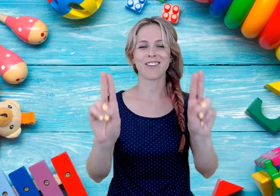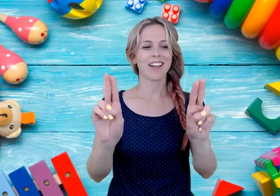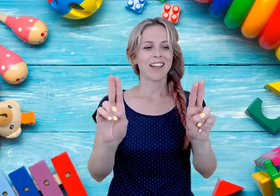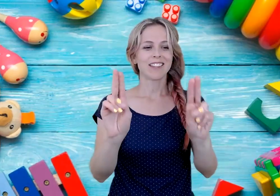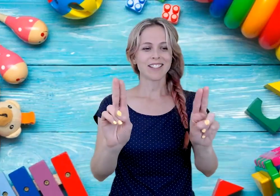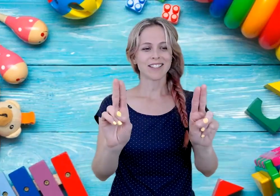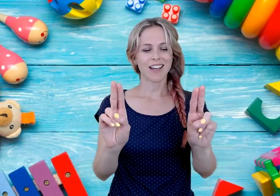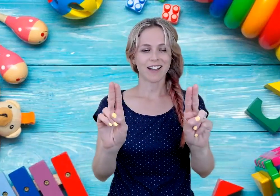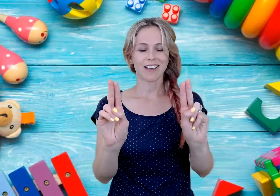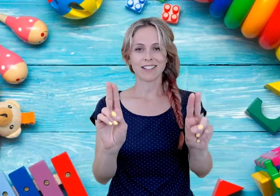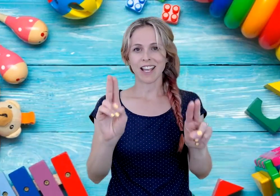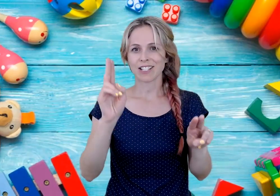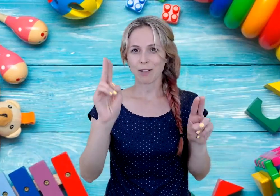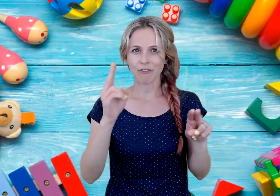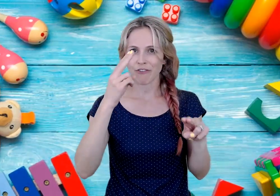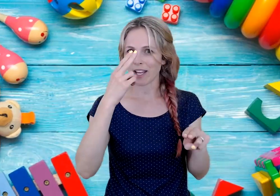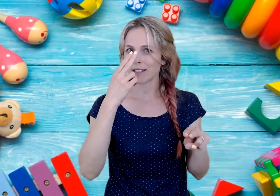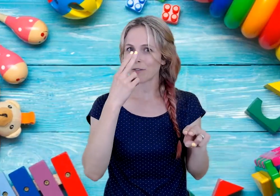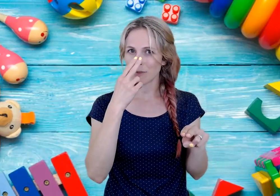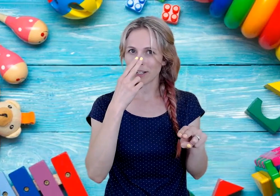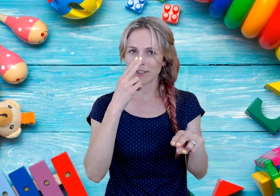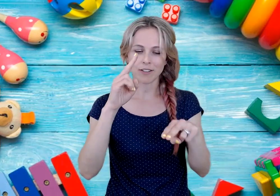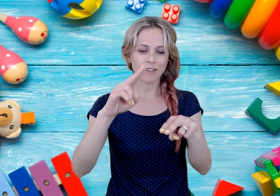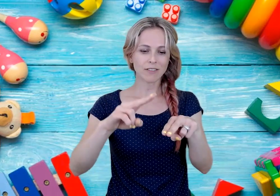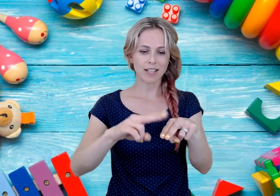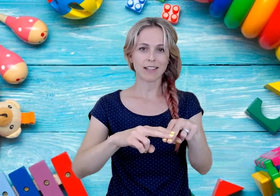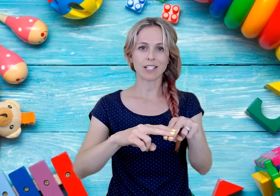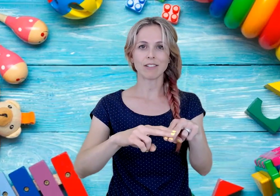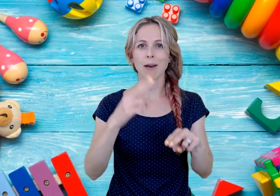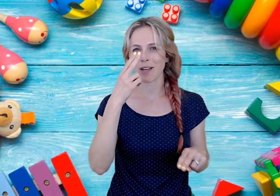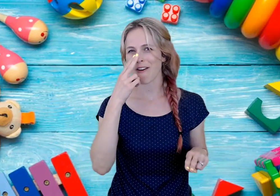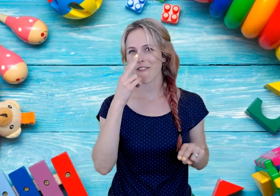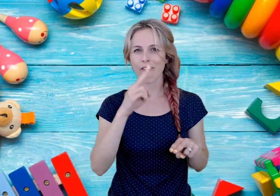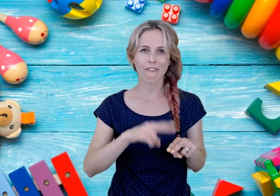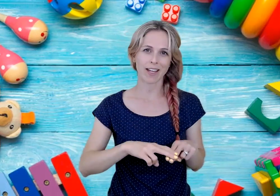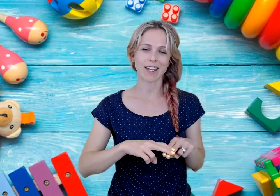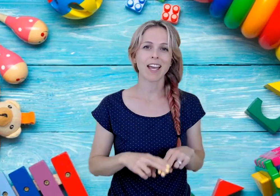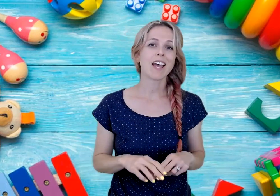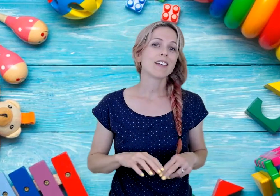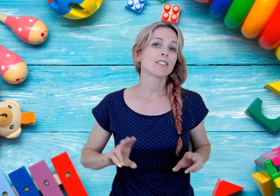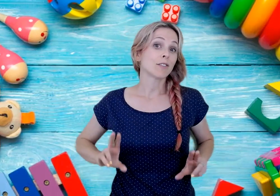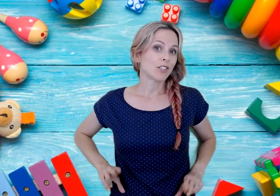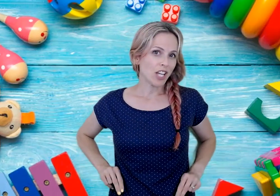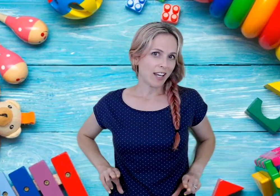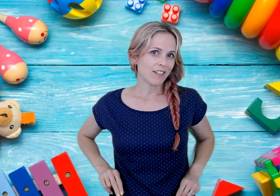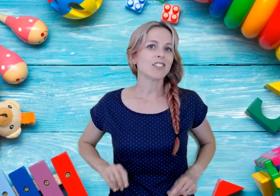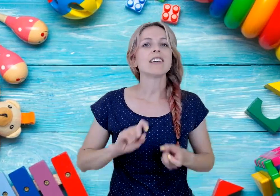So this, uh, is the handshape for FUN. One on your nose, and then you tap. FUN. So changing....diaper...